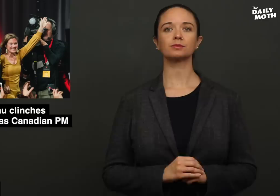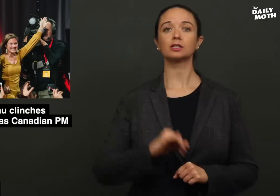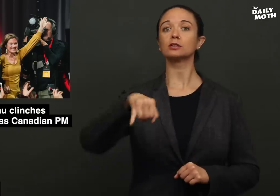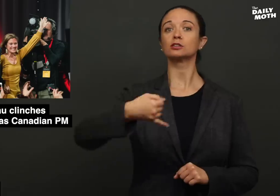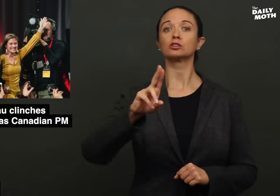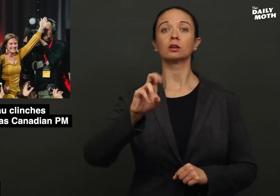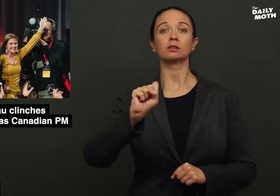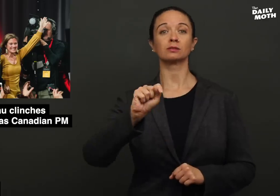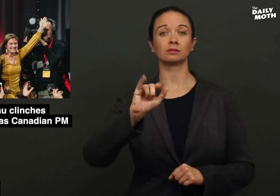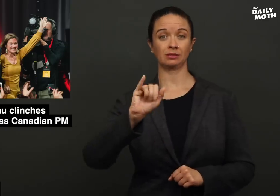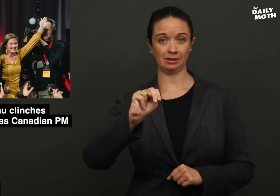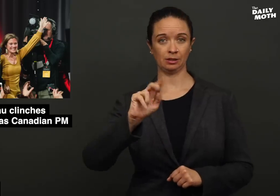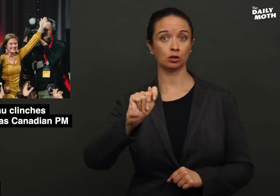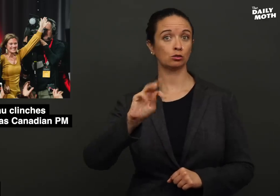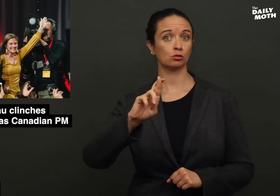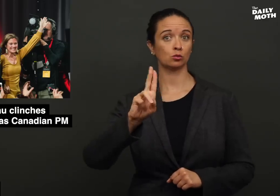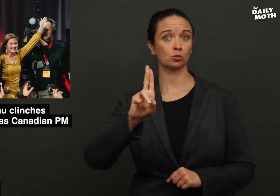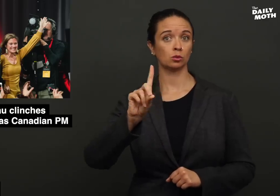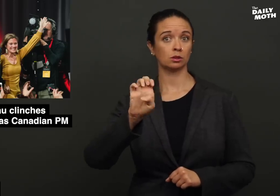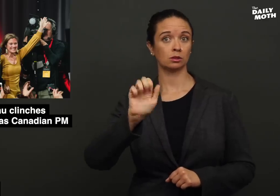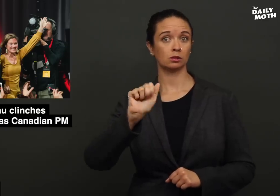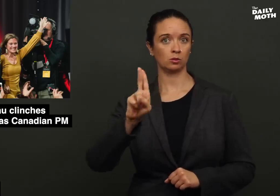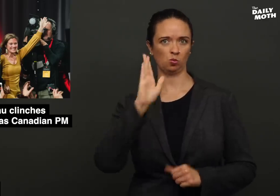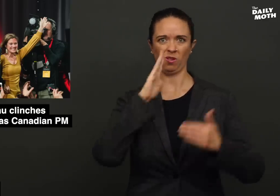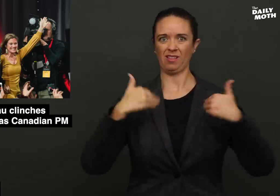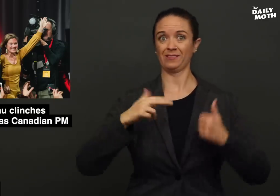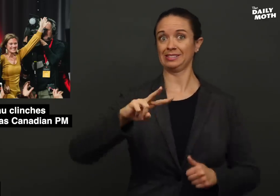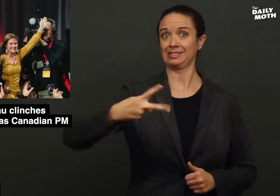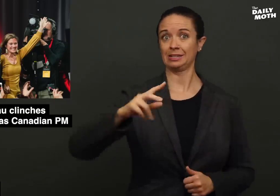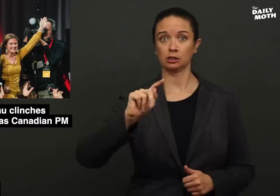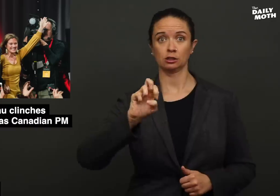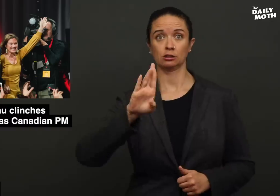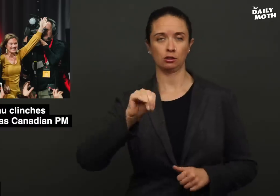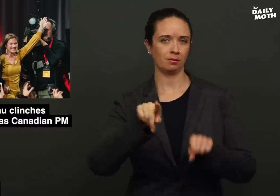Justin Trudeau will have a second term as